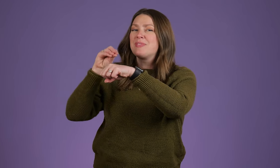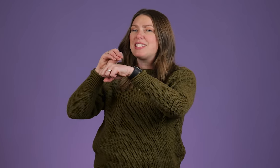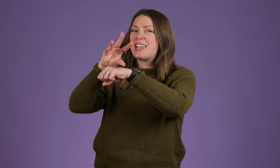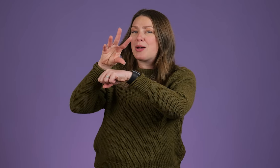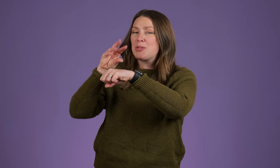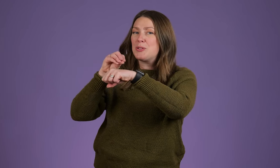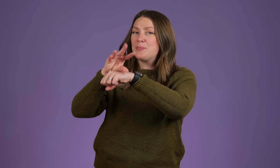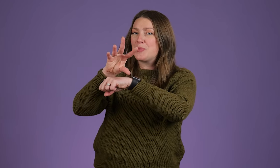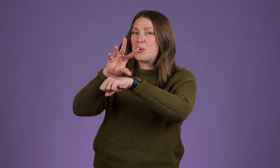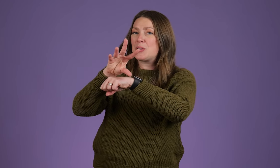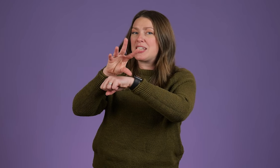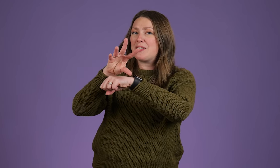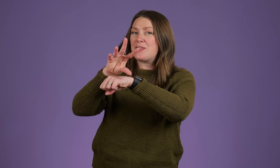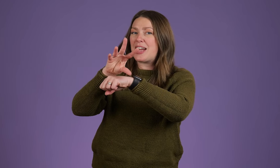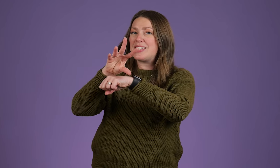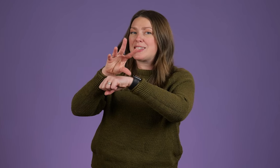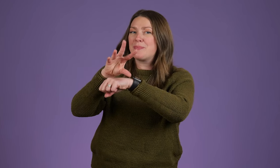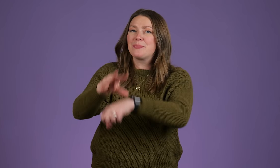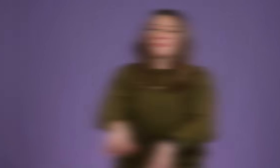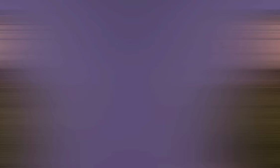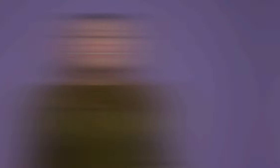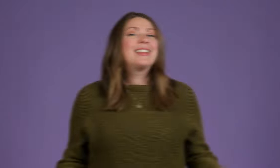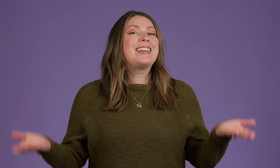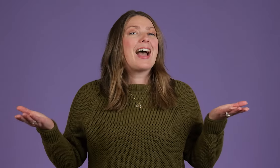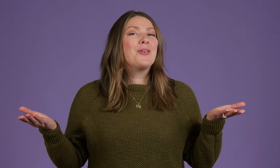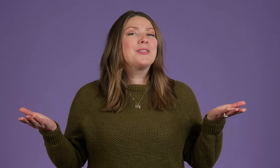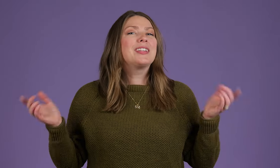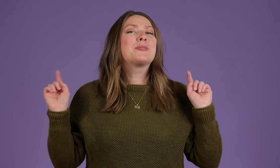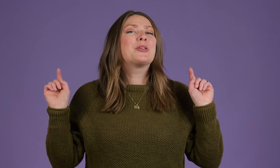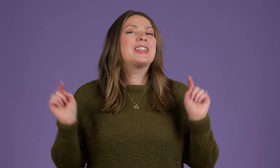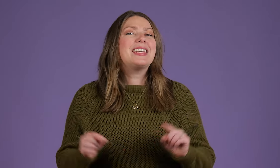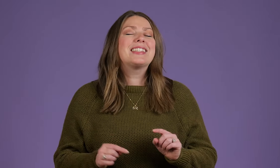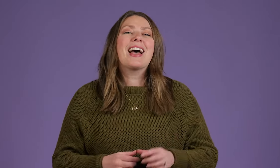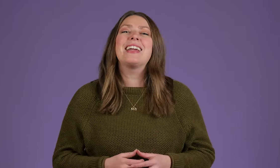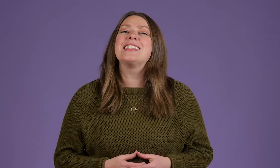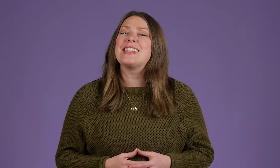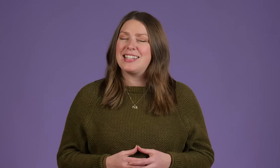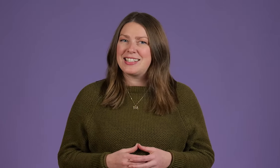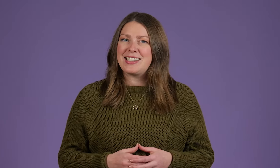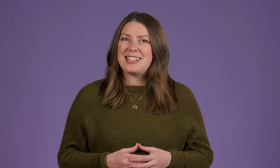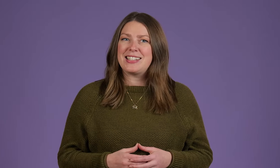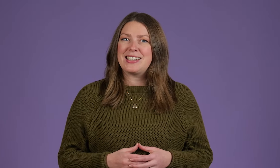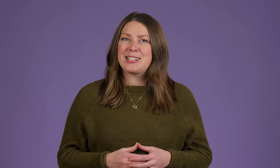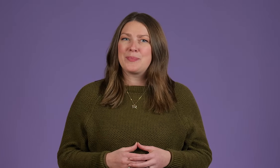to counsel or to give advice. Now let's put these signs into sentences.